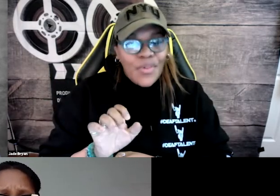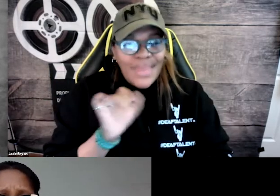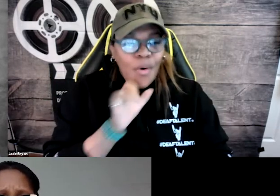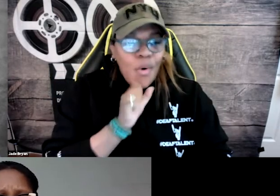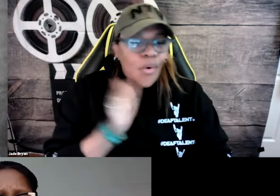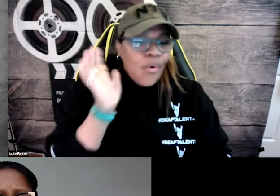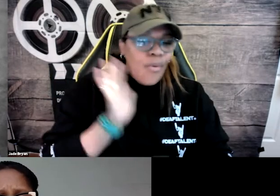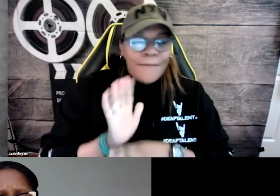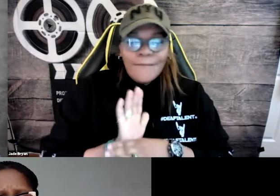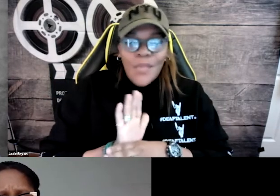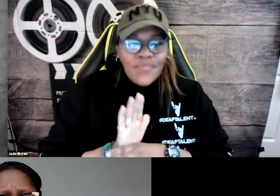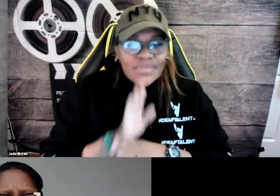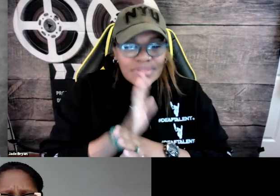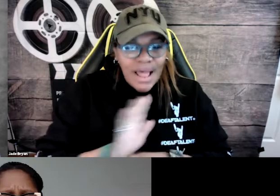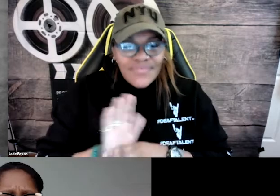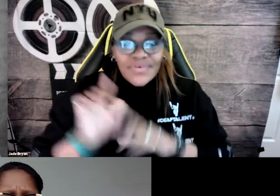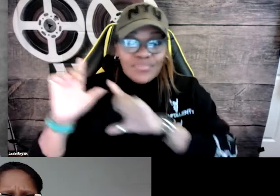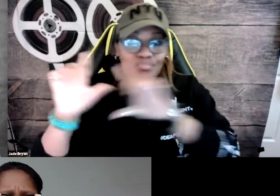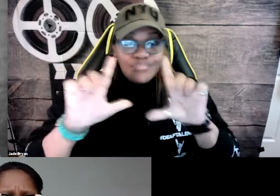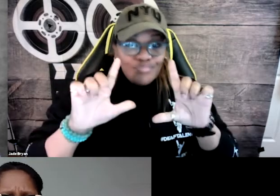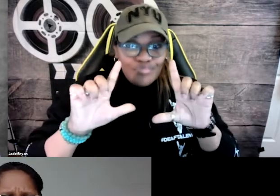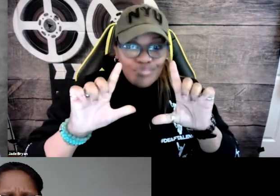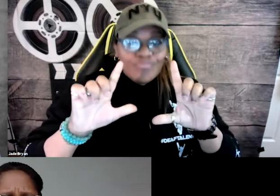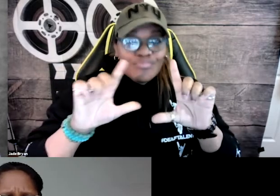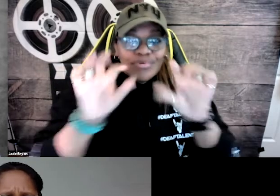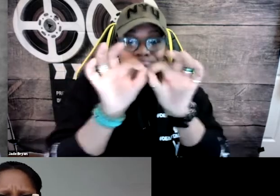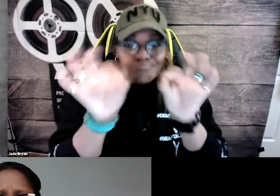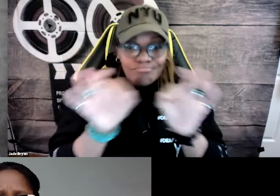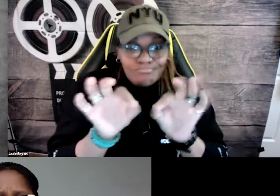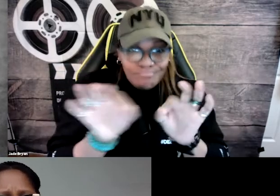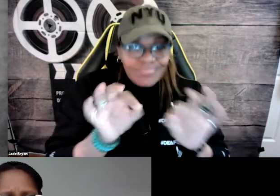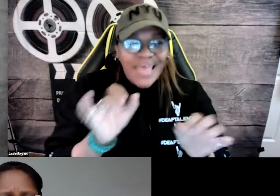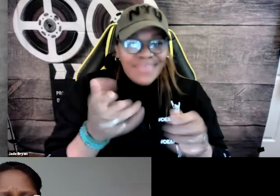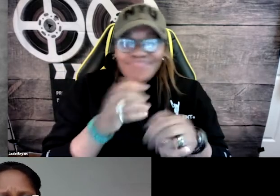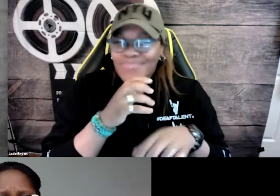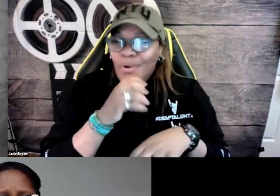The IXR title, that used to be the old-fashioned kind, where it would just zoom in on screen.